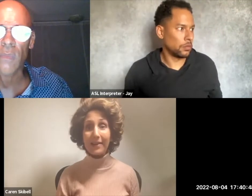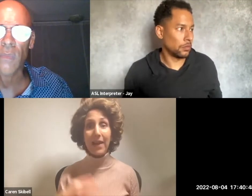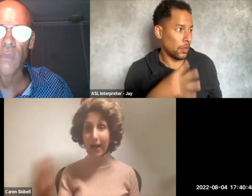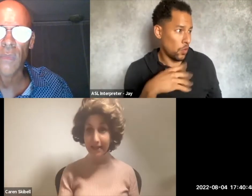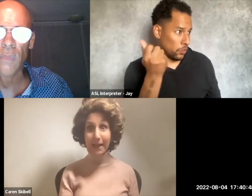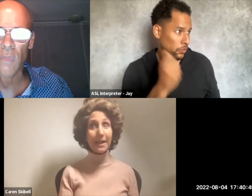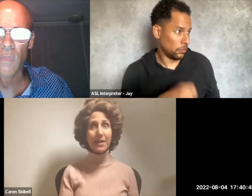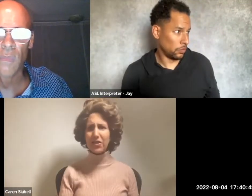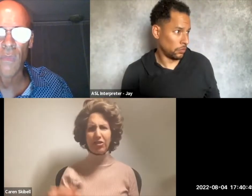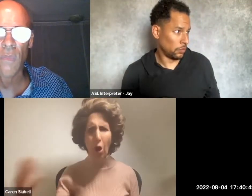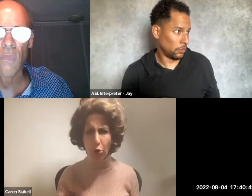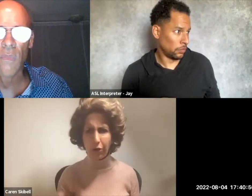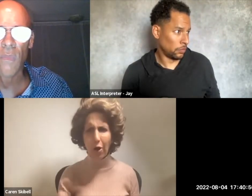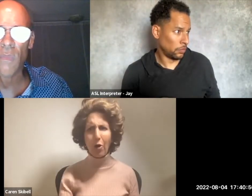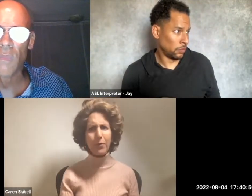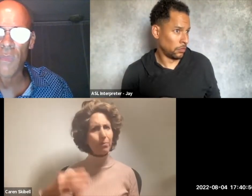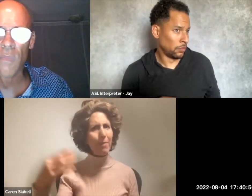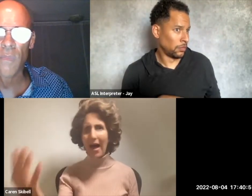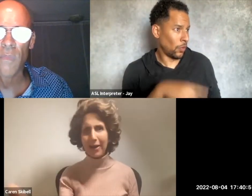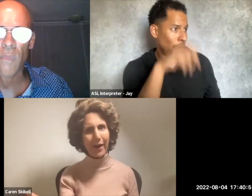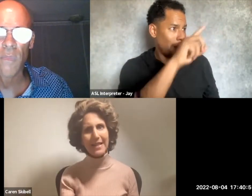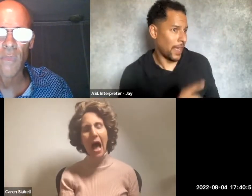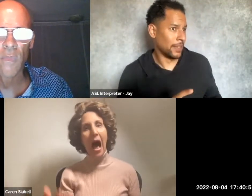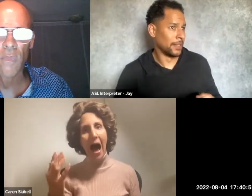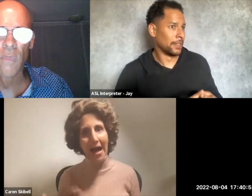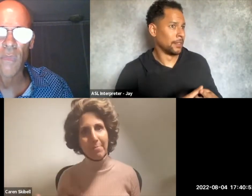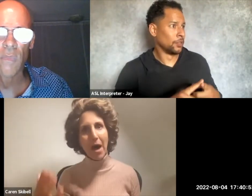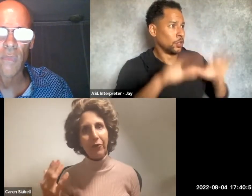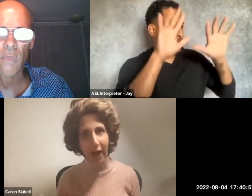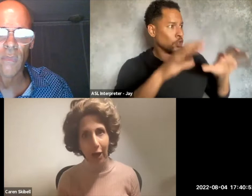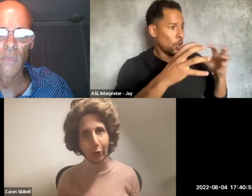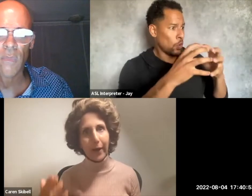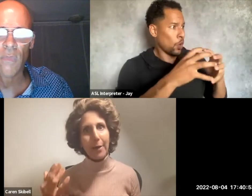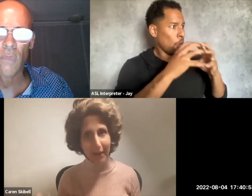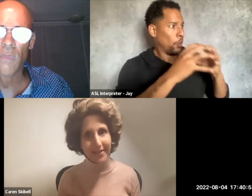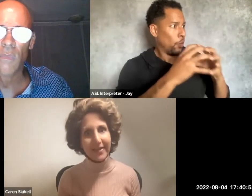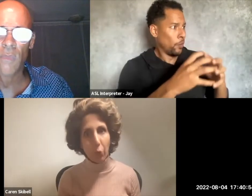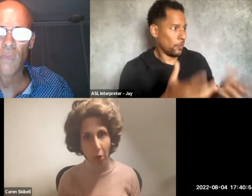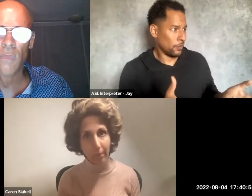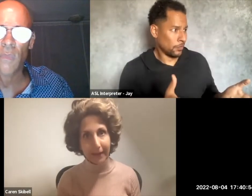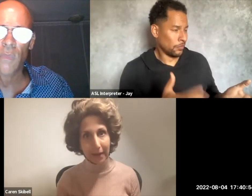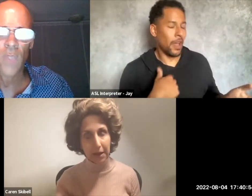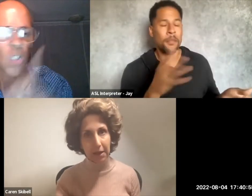Like lightning, snow globes, migraines. I'm a very busy woman.